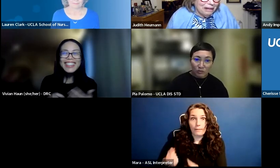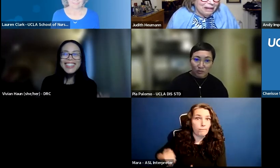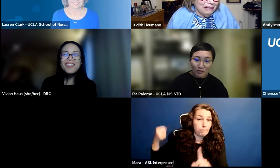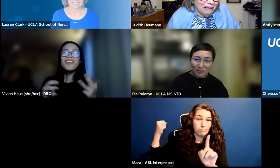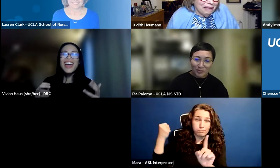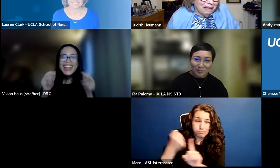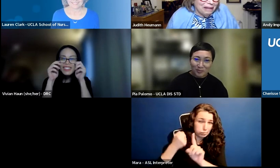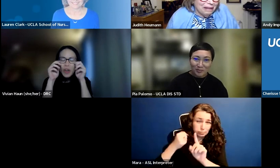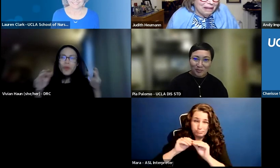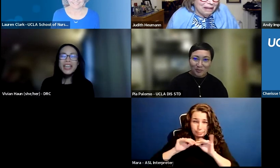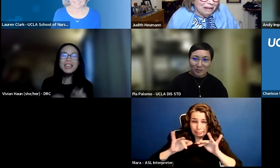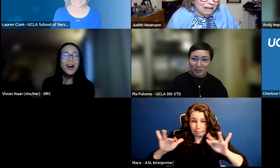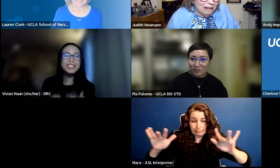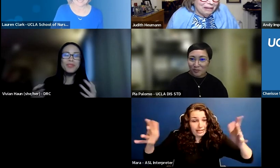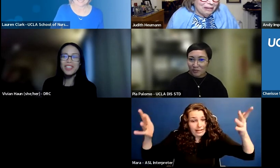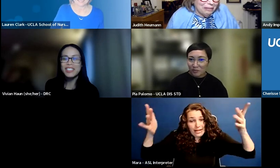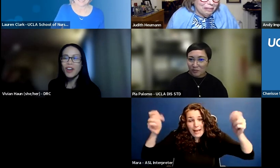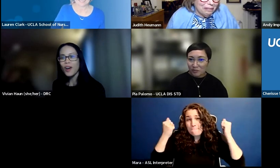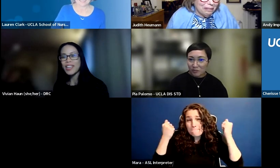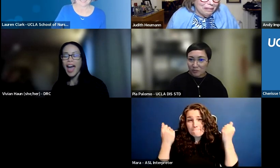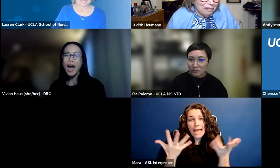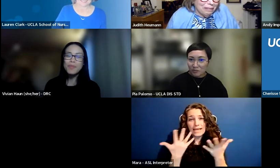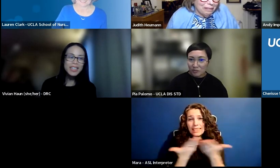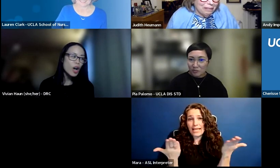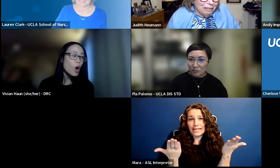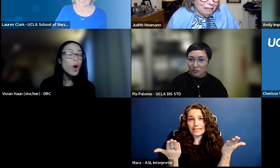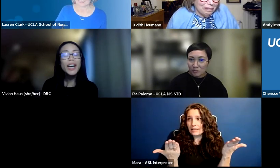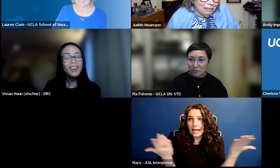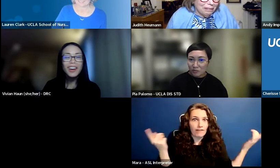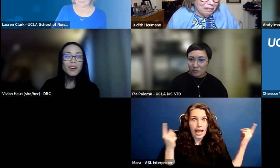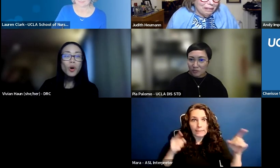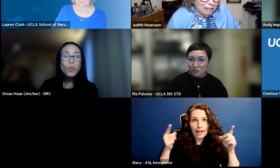In some ways, so many impossible things have already happened. Why not?